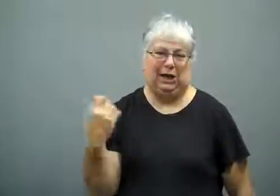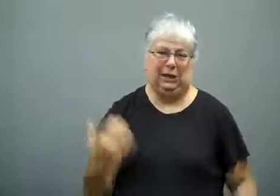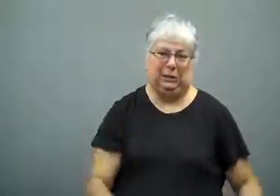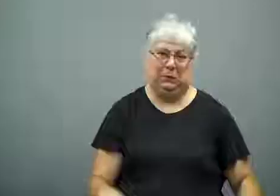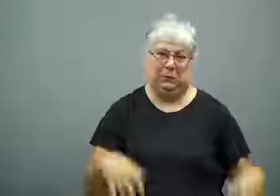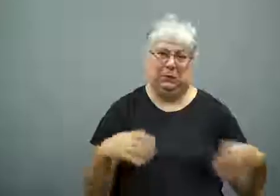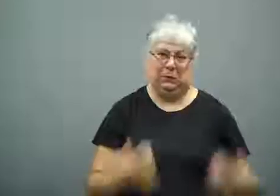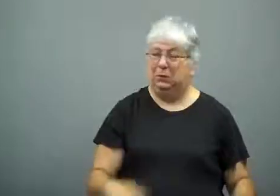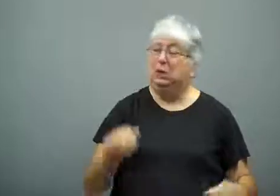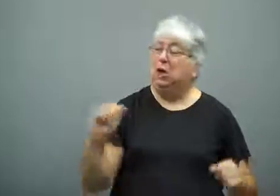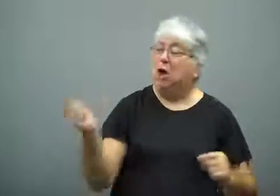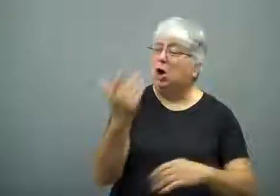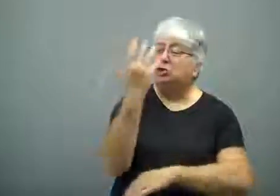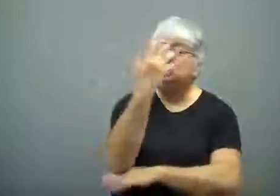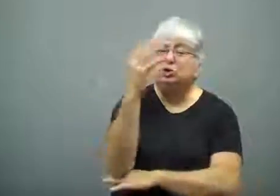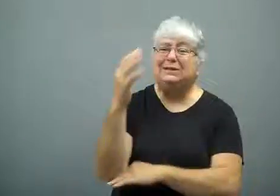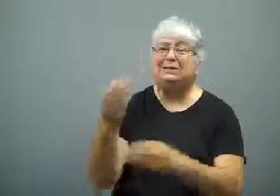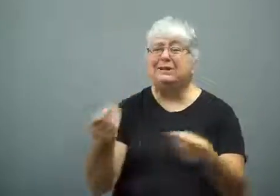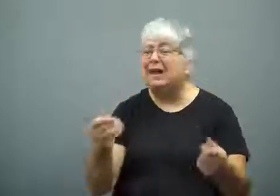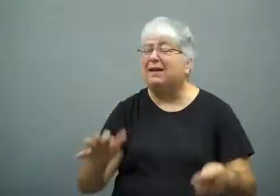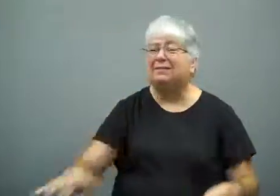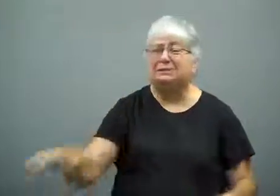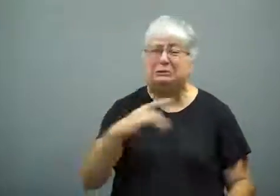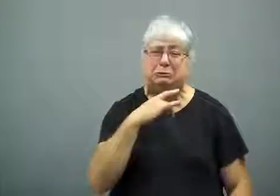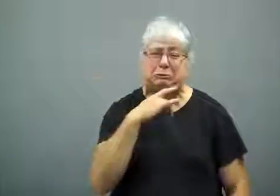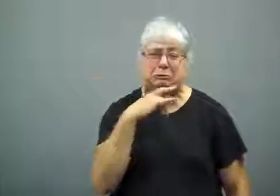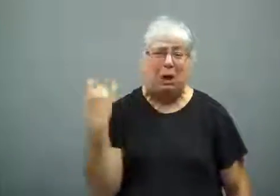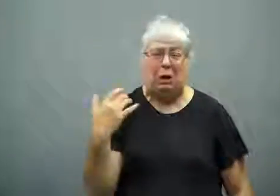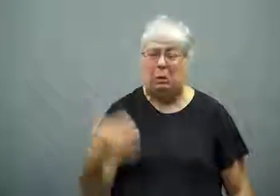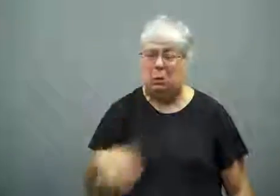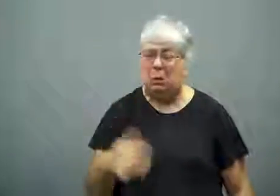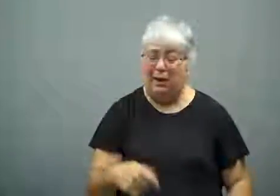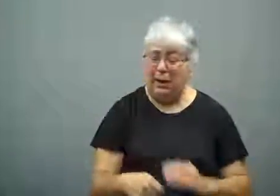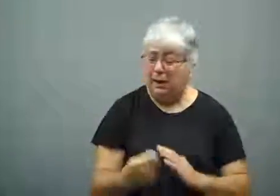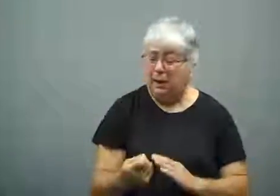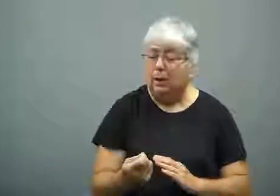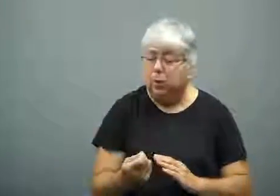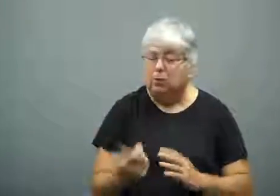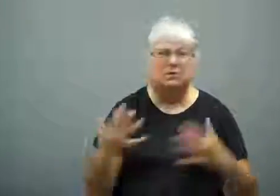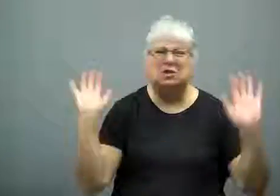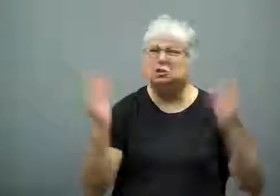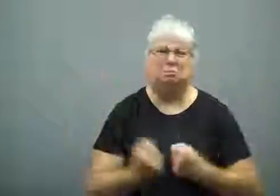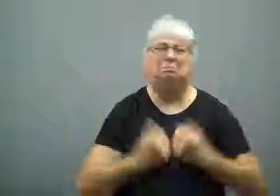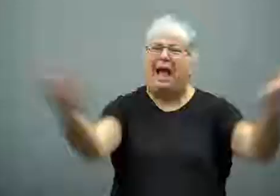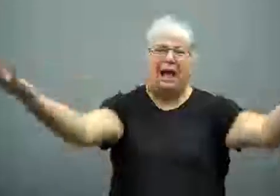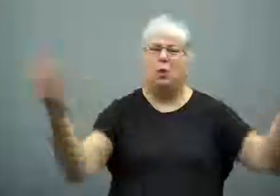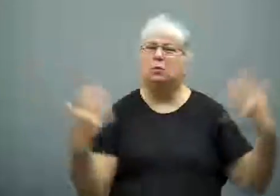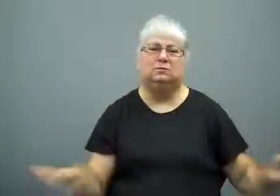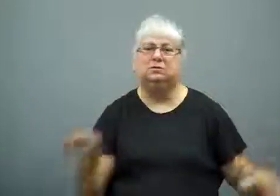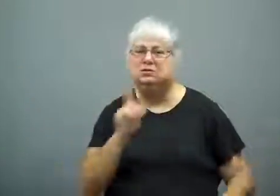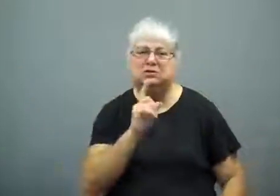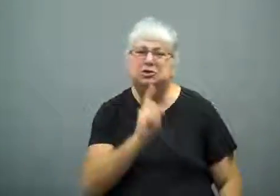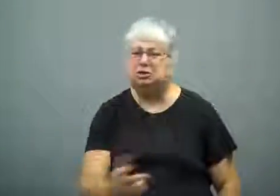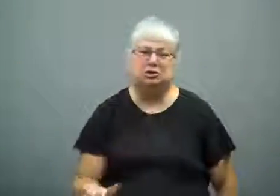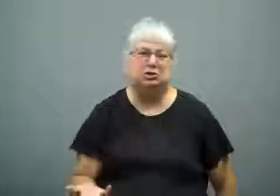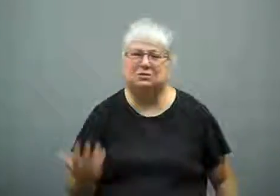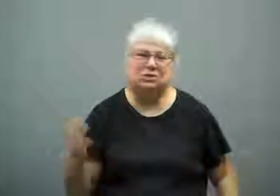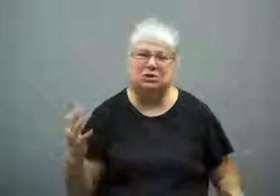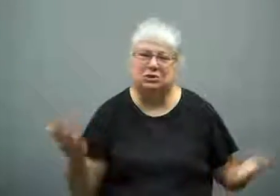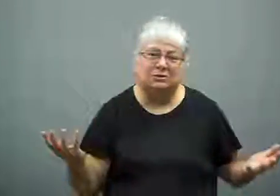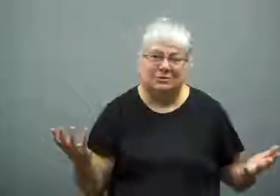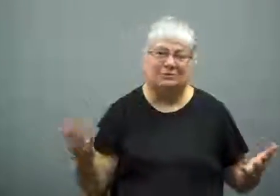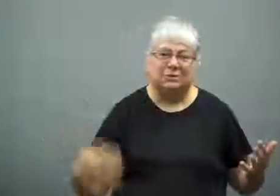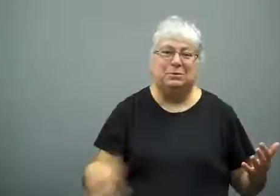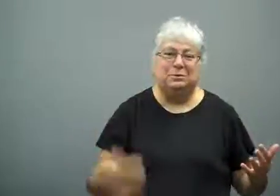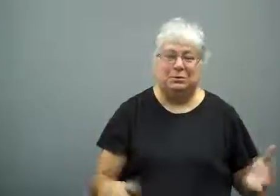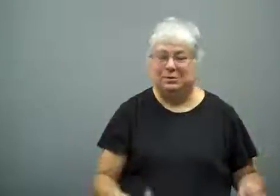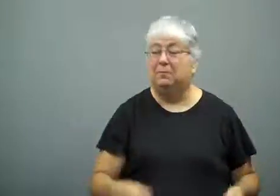So the forest is so dry it's like a tinderbox, fires can start very easily.